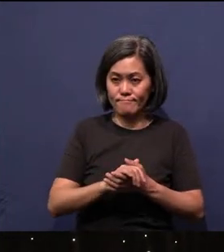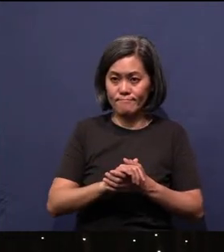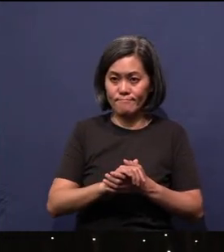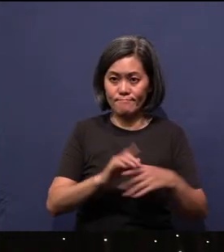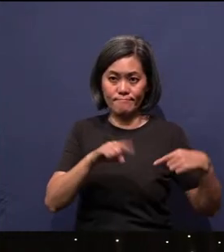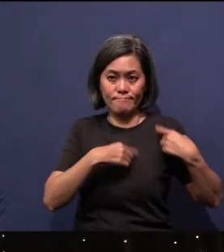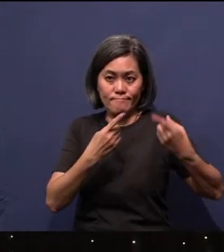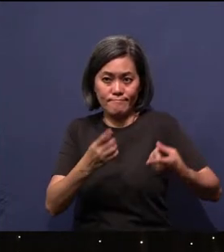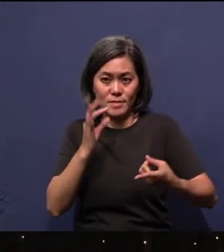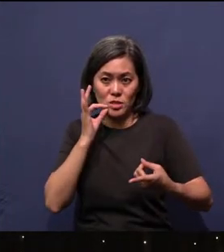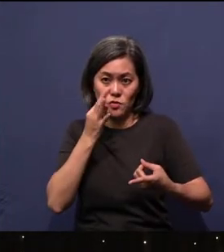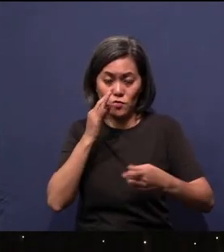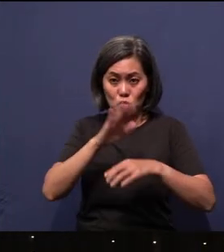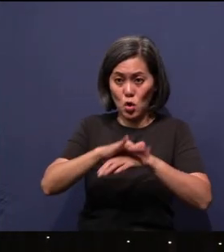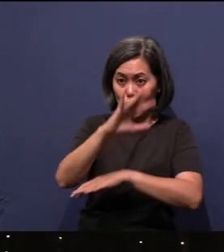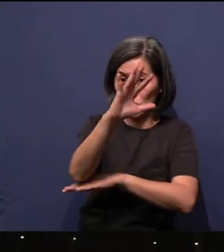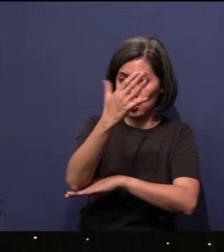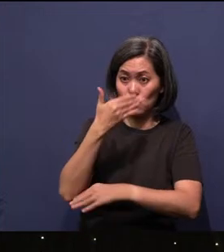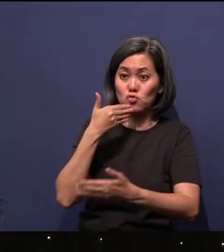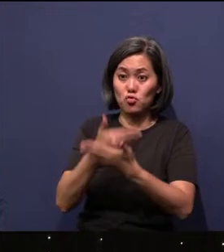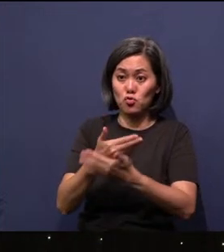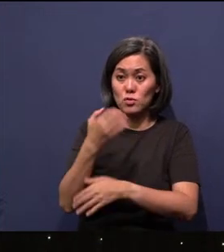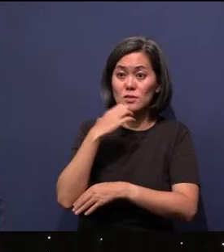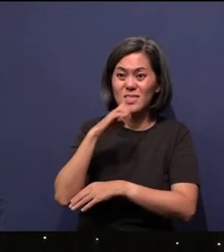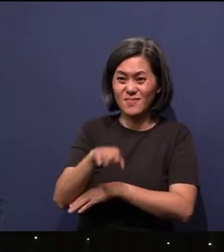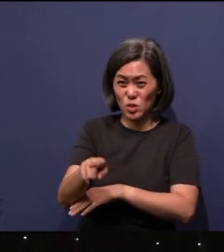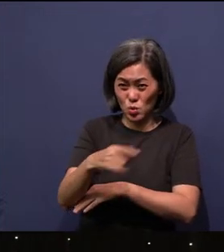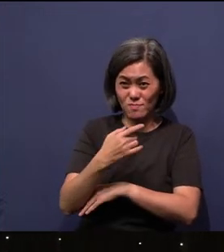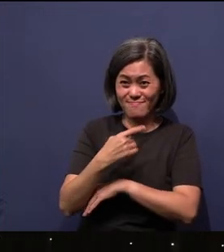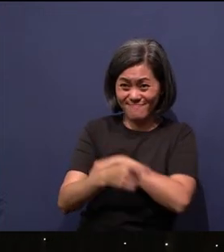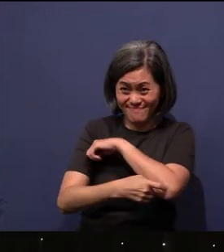fruit on the tree of good and evil was so tempting to you, that everything that you